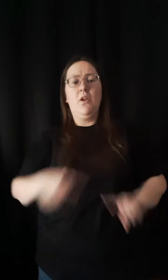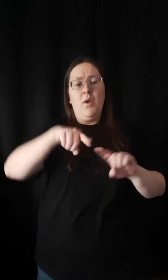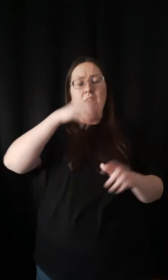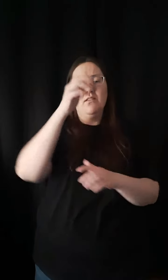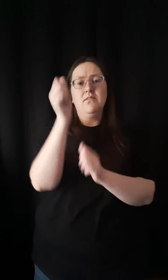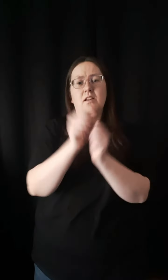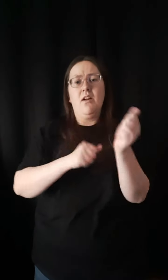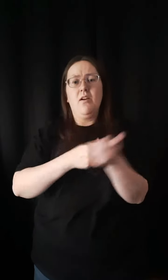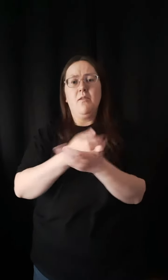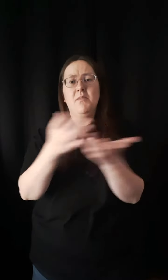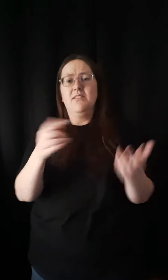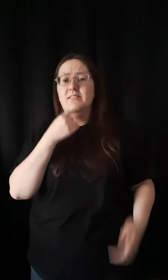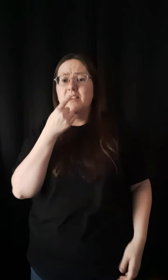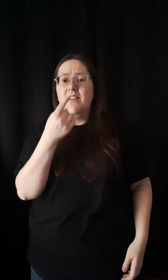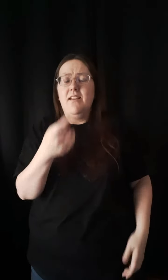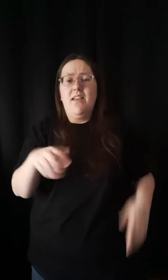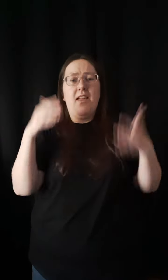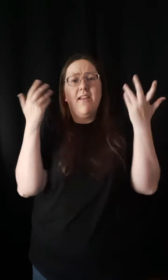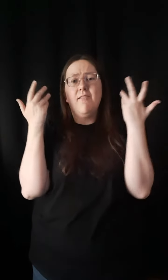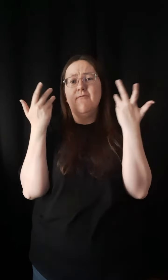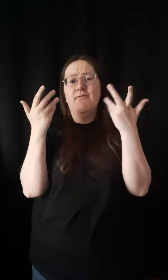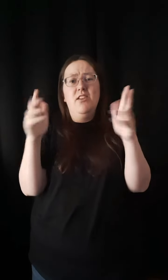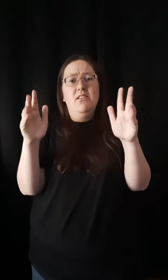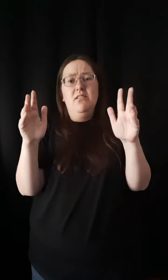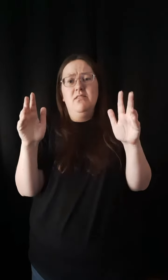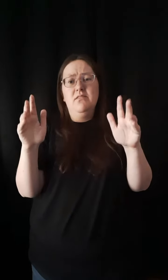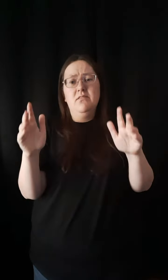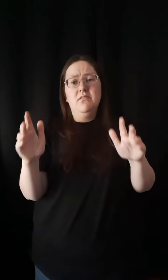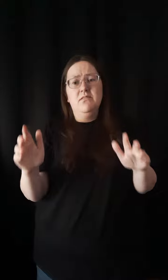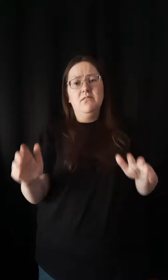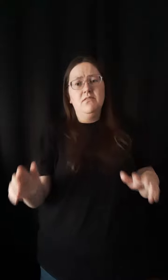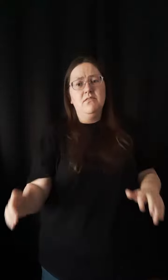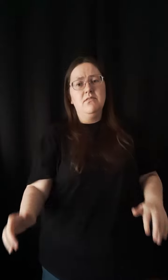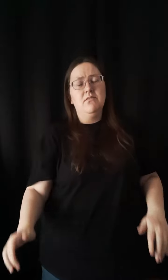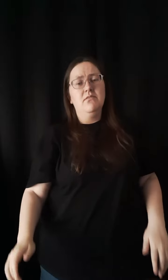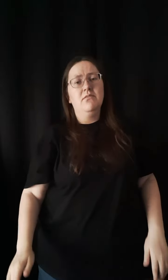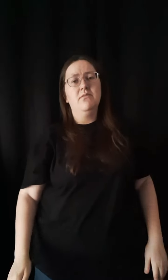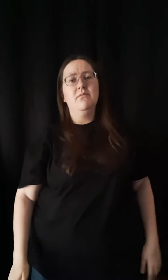When it's all been said and done